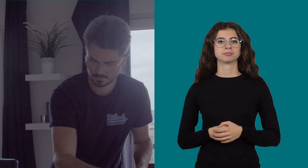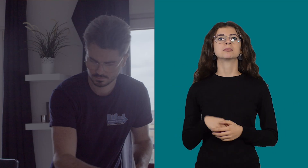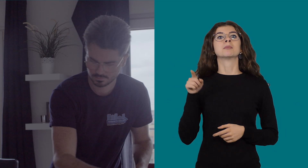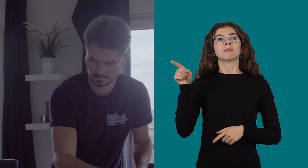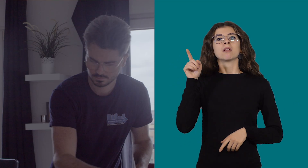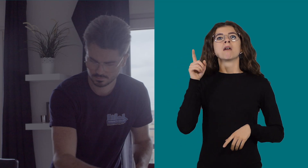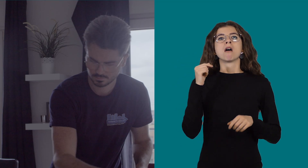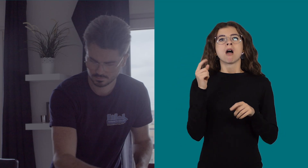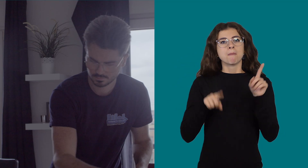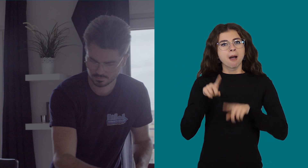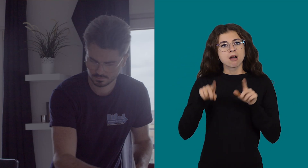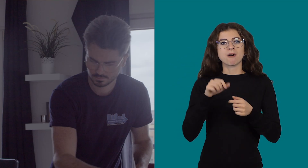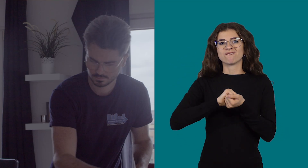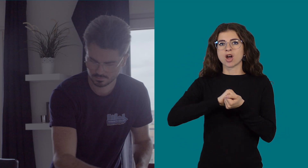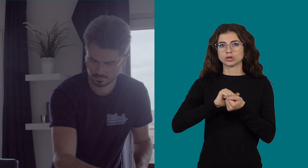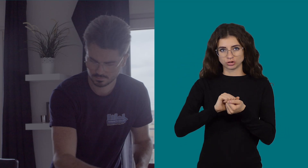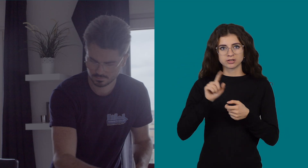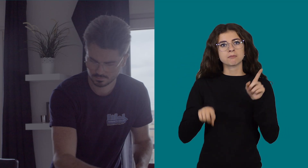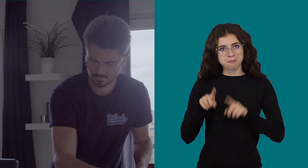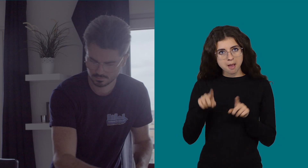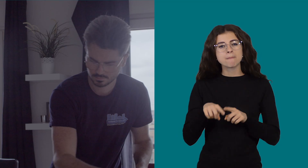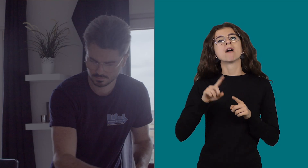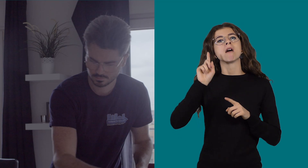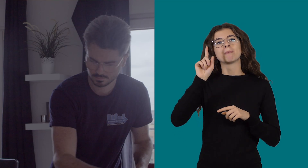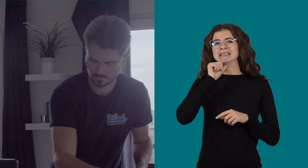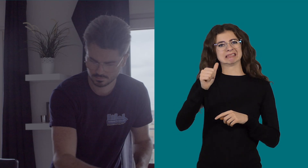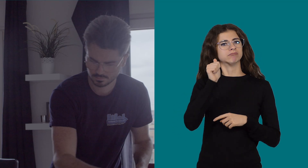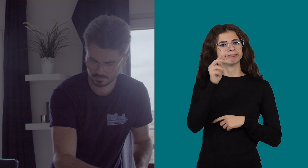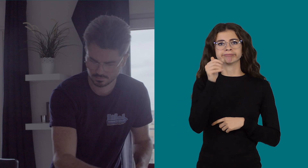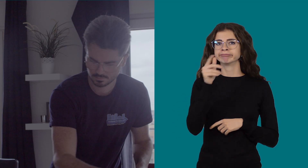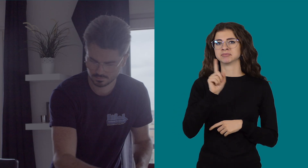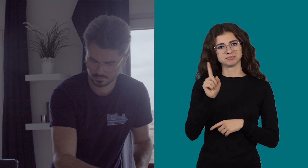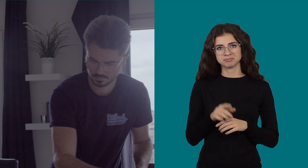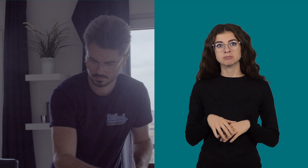He occasionally does laundry, but not every day.